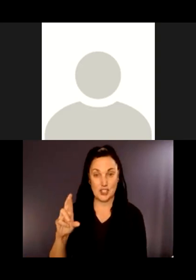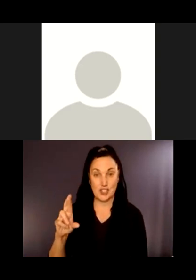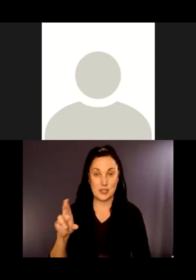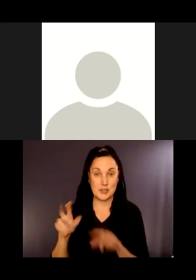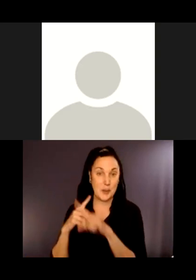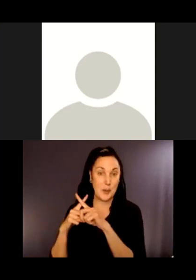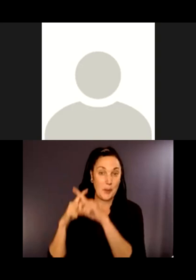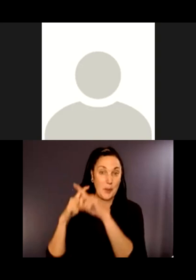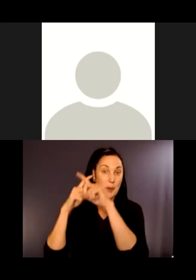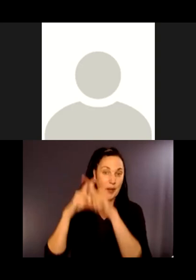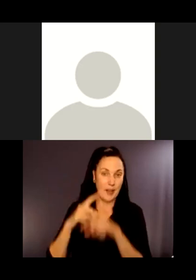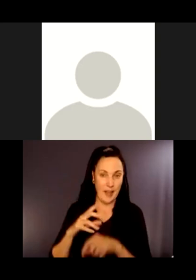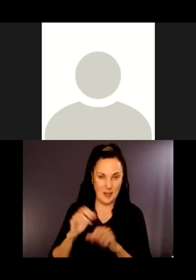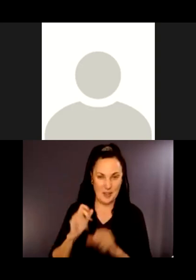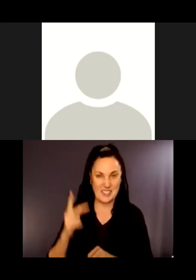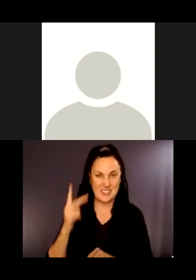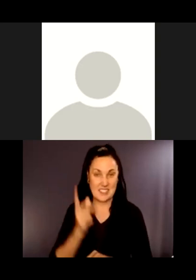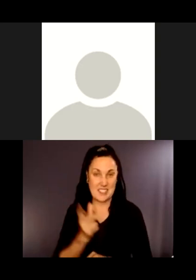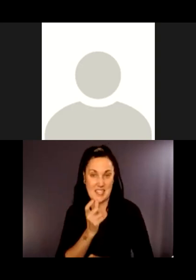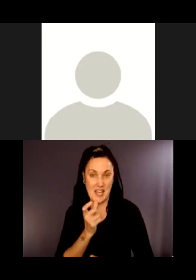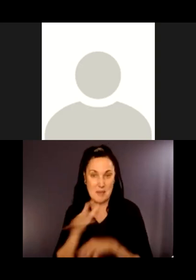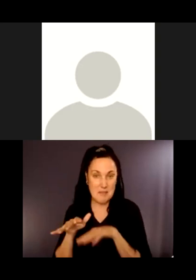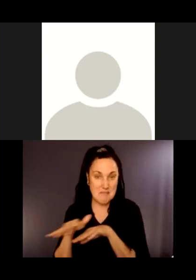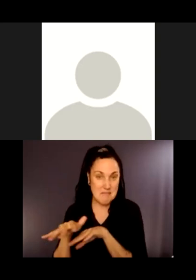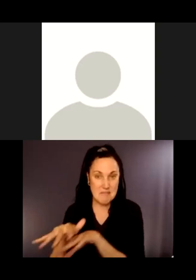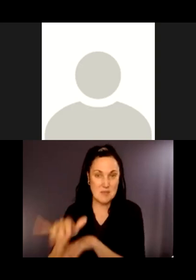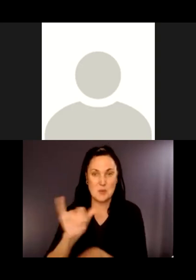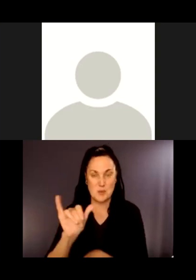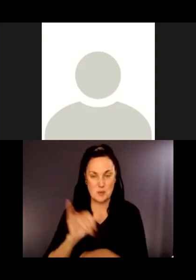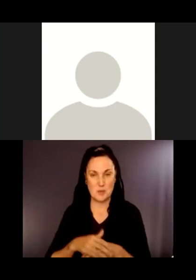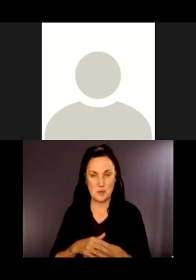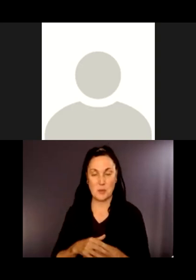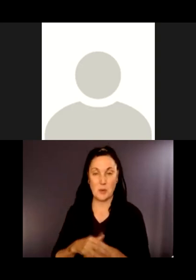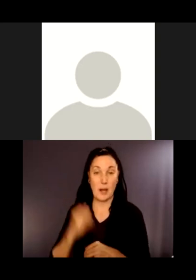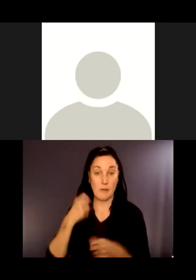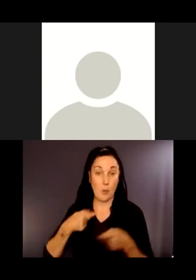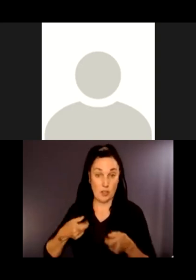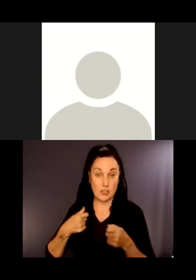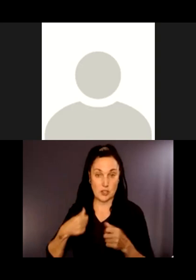possibly roll a wheelchair close to the stream. You are in the floodplain there.